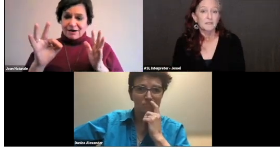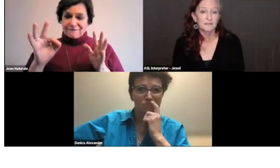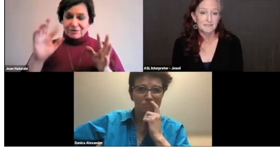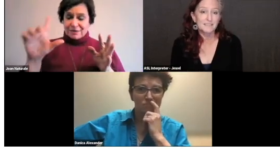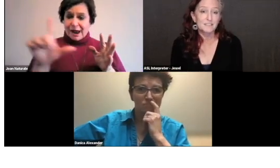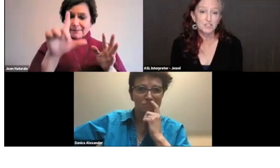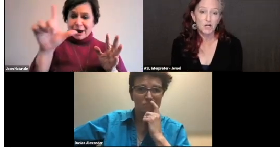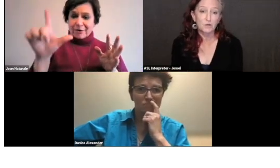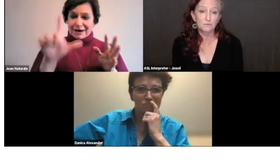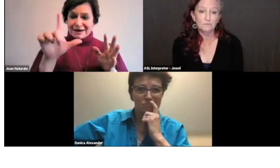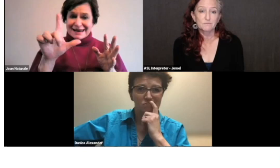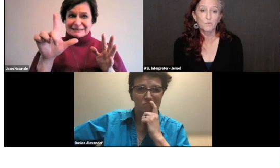This is Joan.